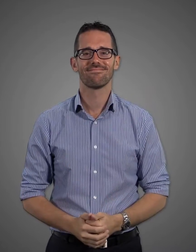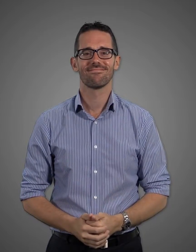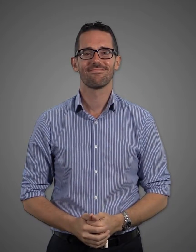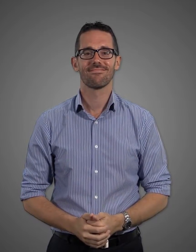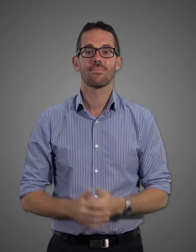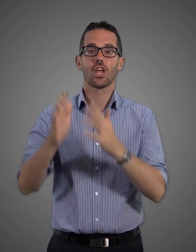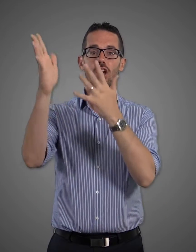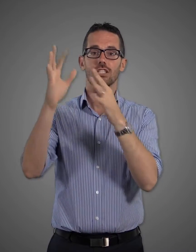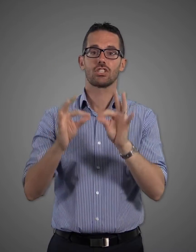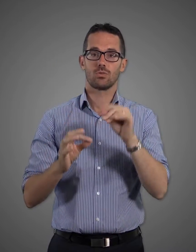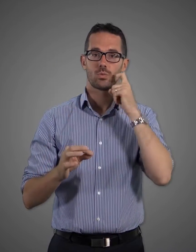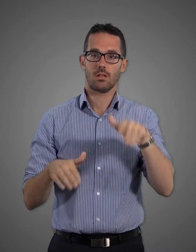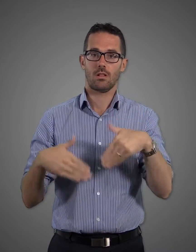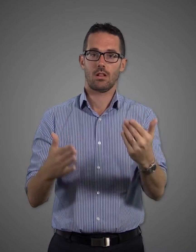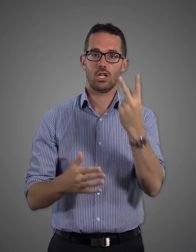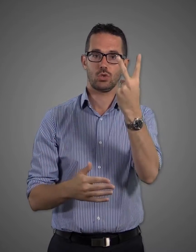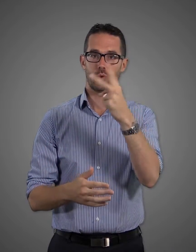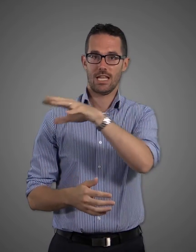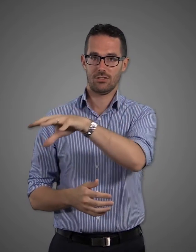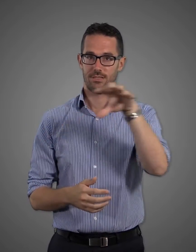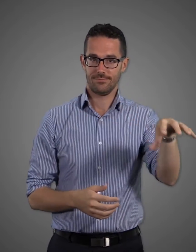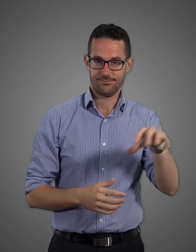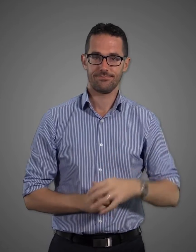Auslan interpreters will be provided at two events.